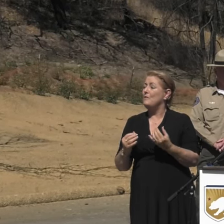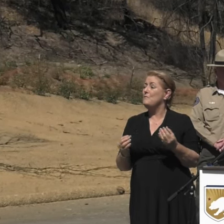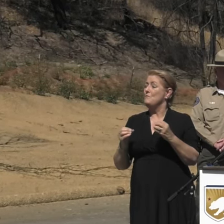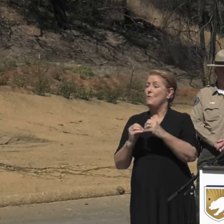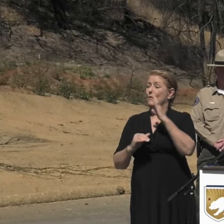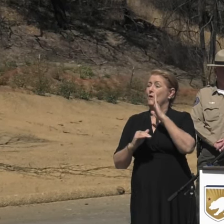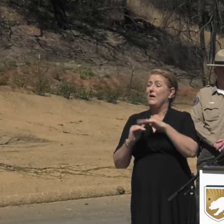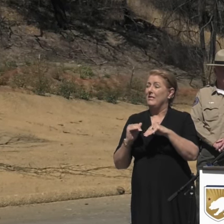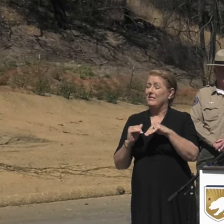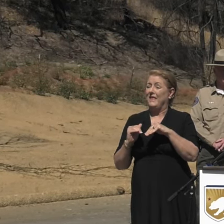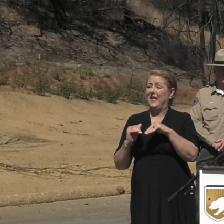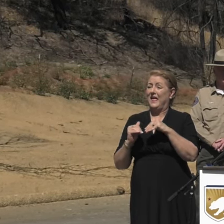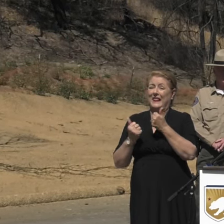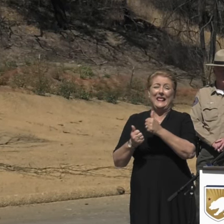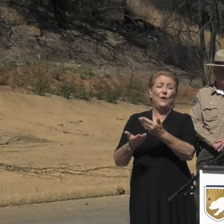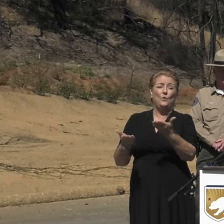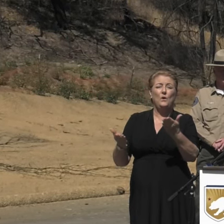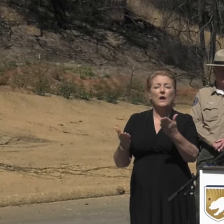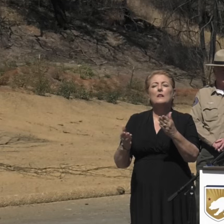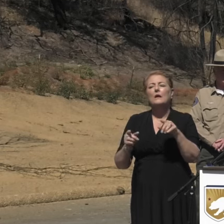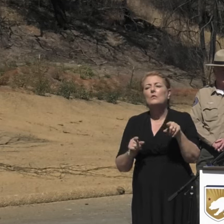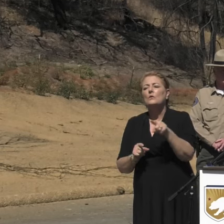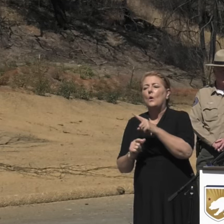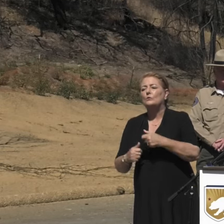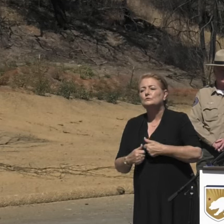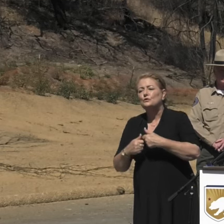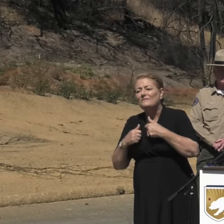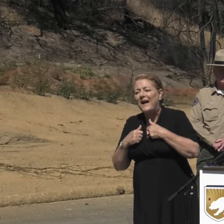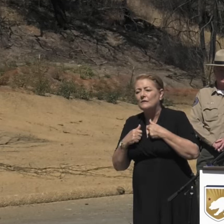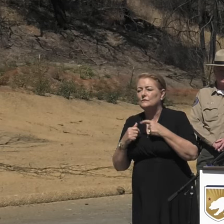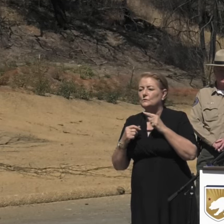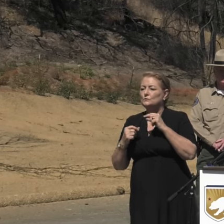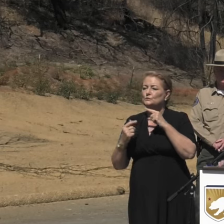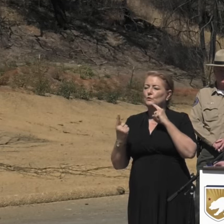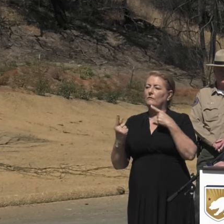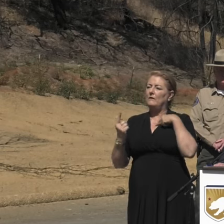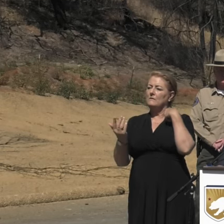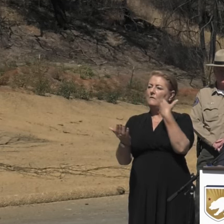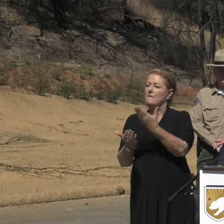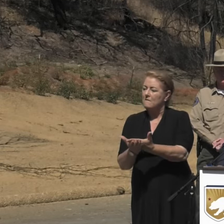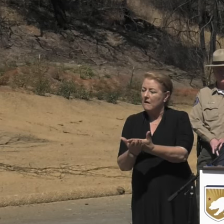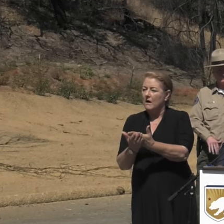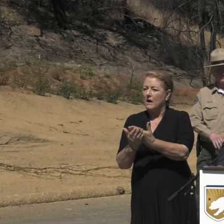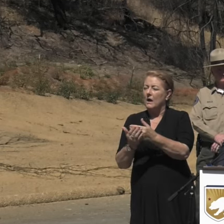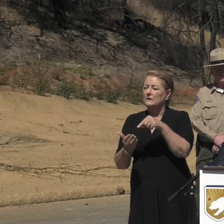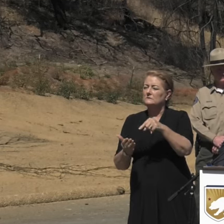the survivors of the Hill and Woolsey fires, for us to reach this monumental milestone today.